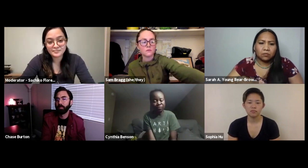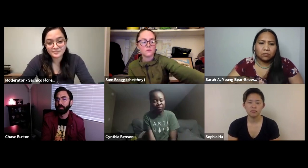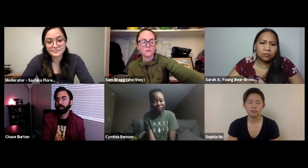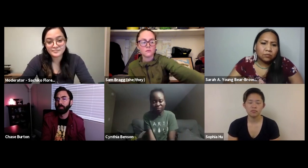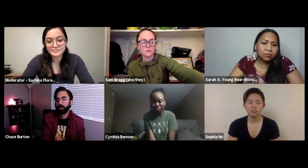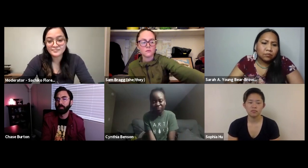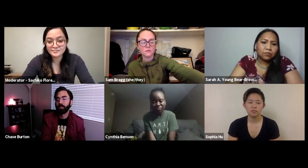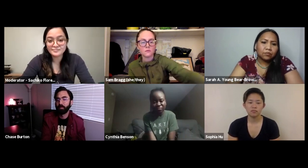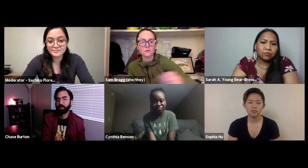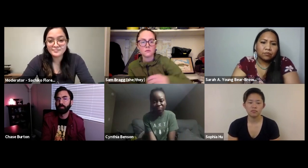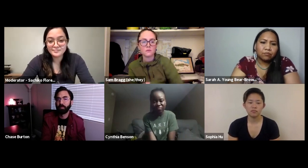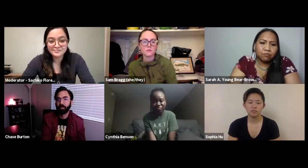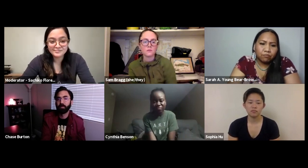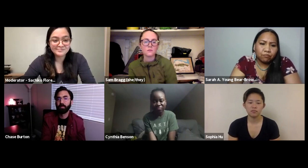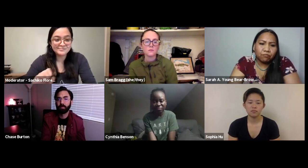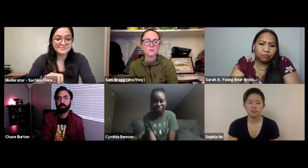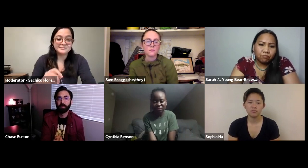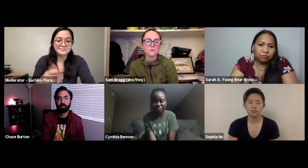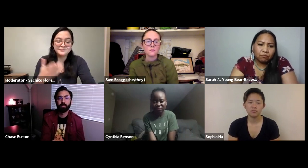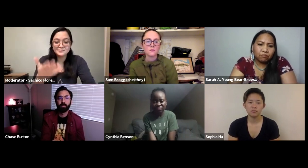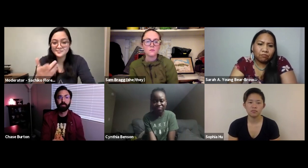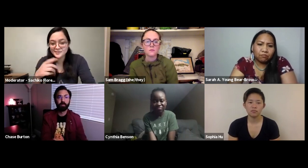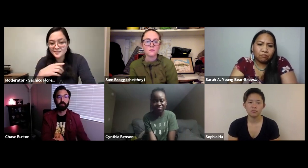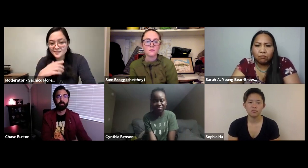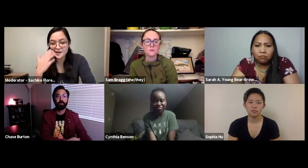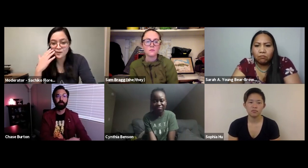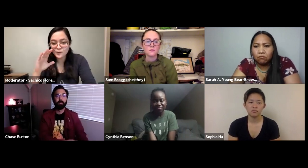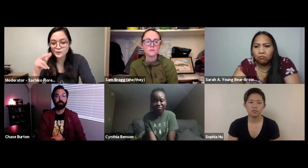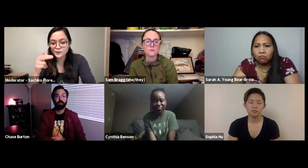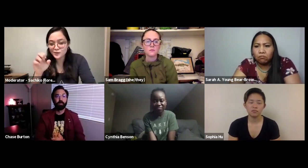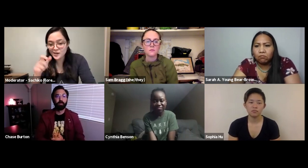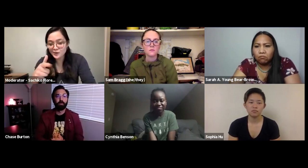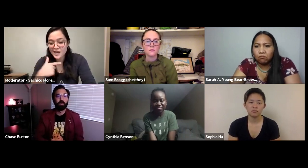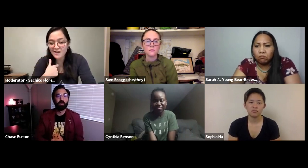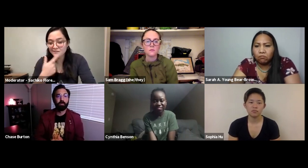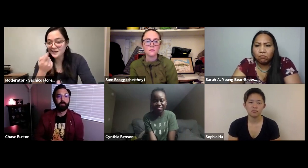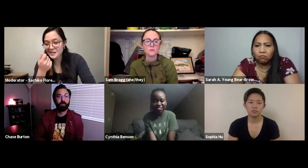put trash in designated areas, i.e., trash bins or to recycle certain items.